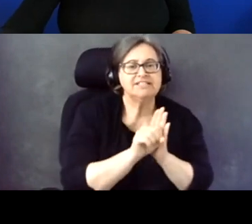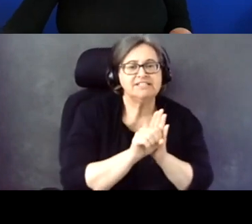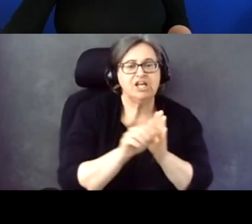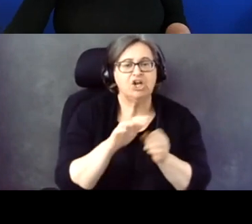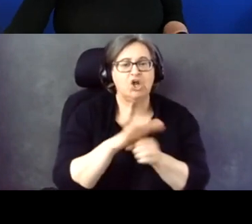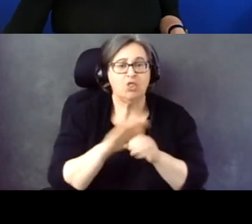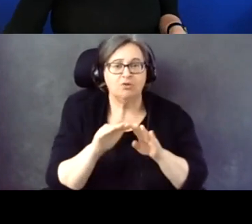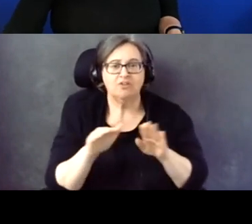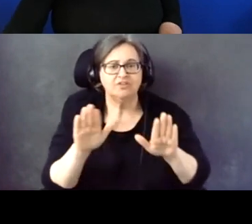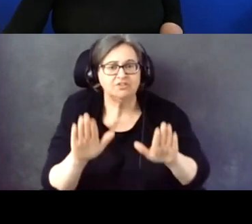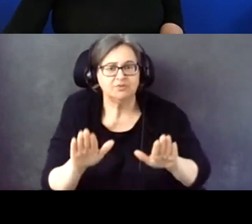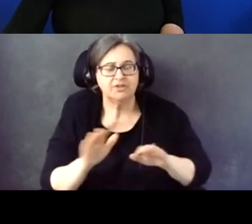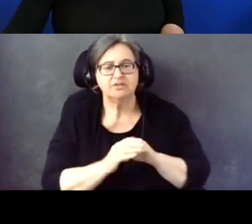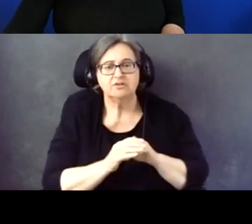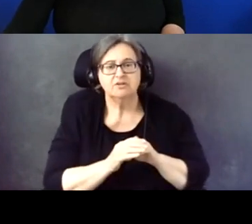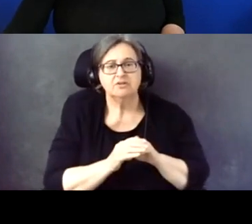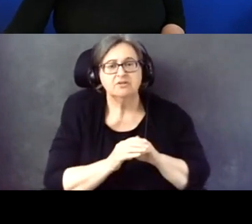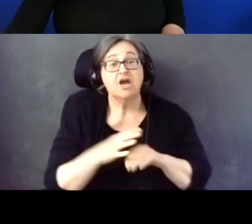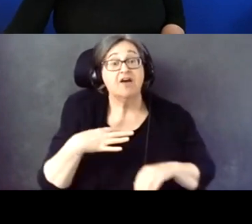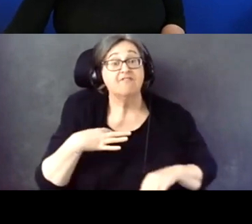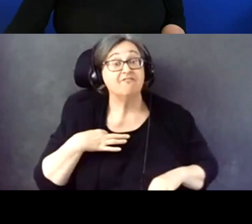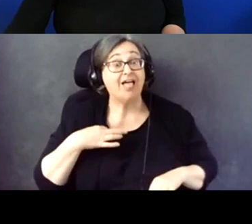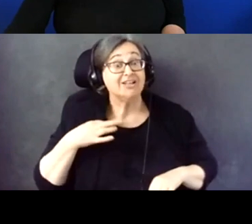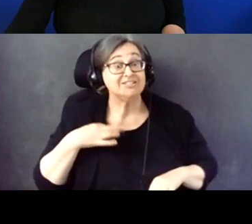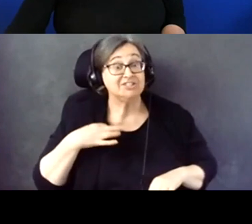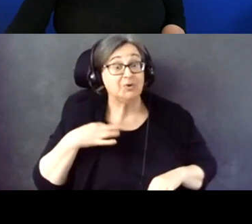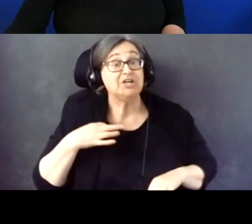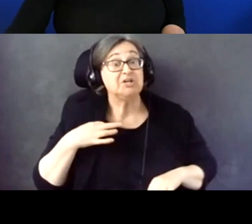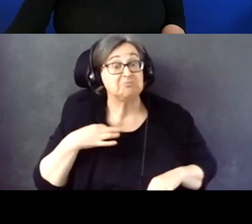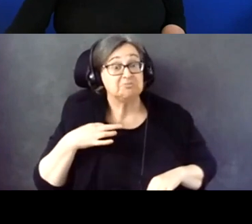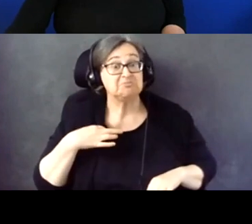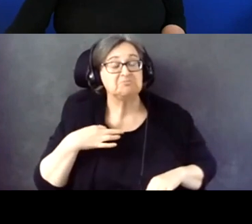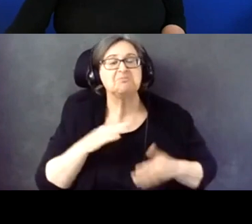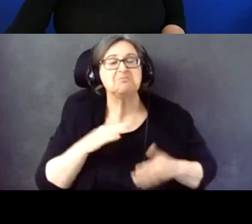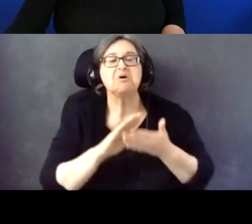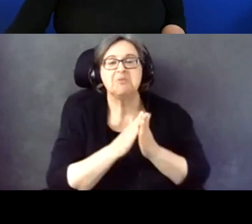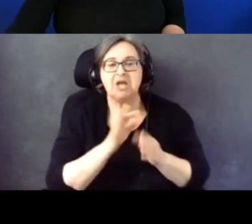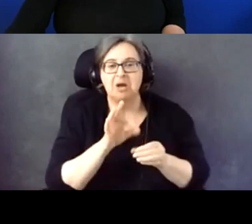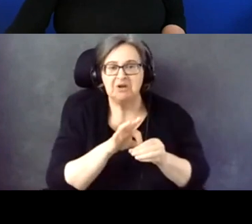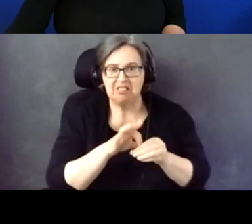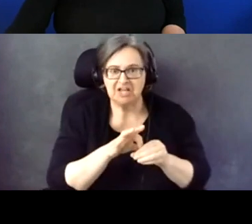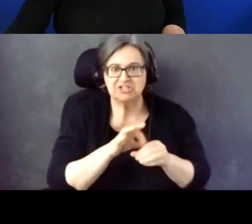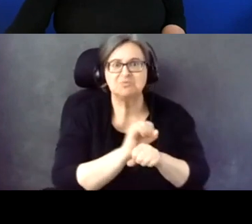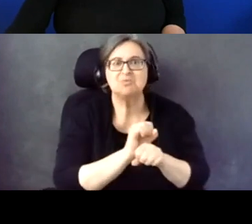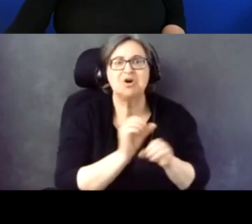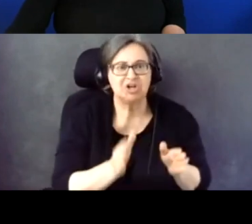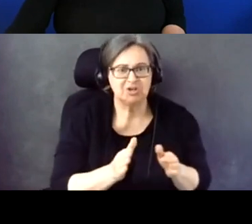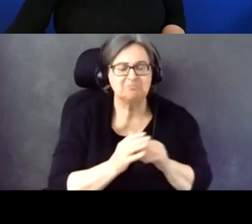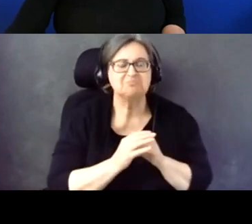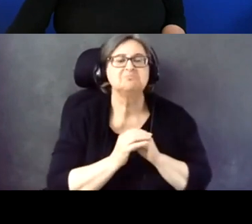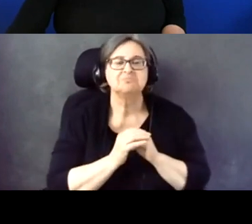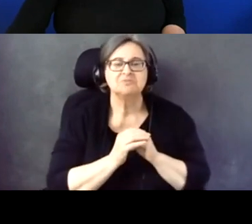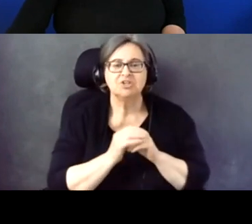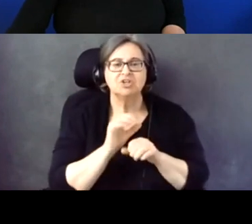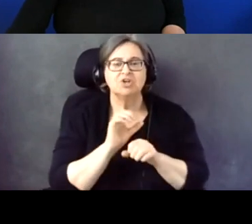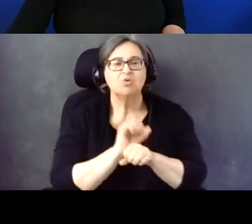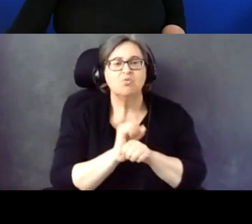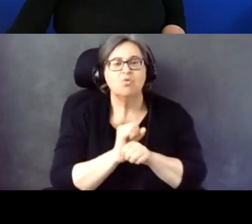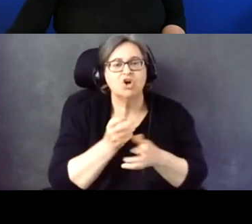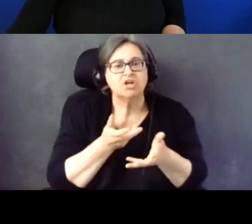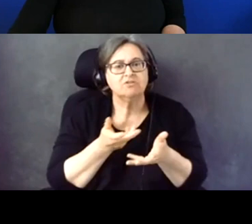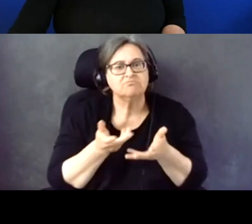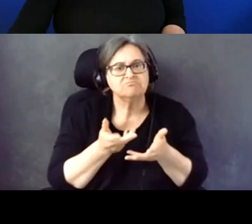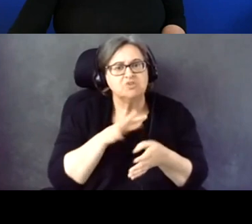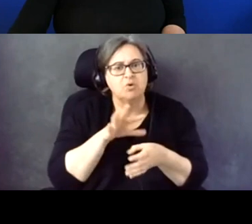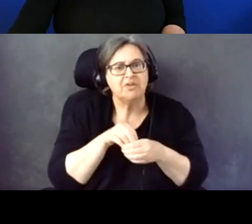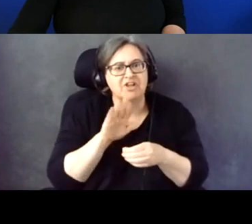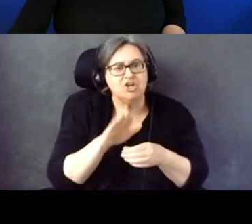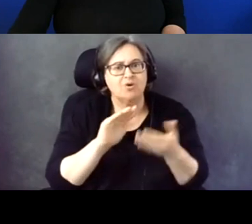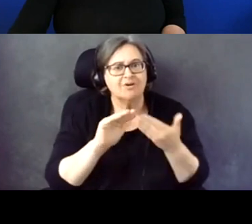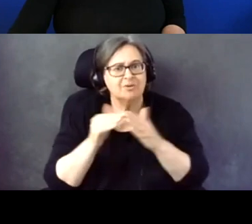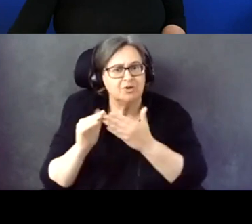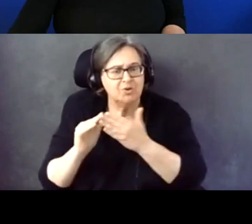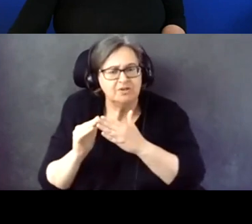I think volunteering and becoming an election worker, working within your community to register